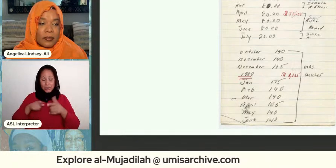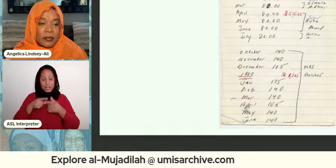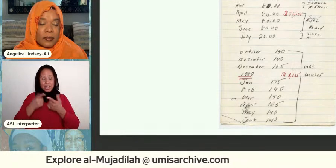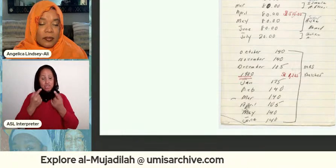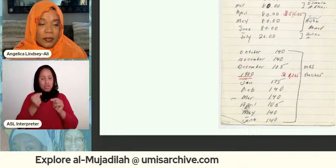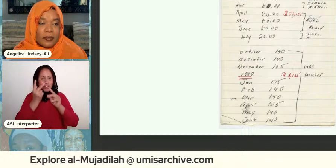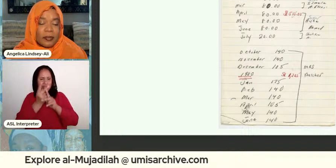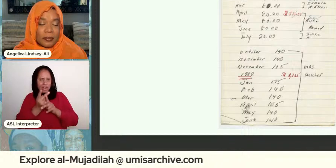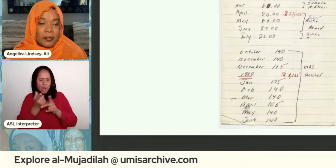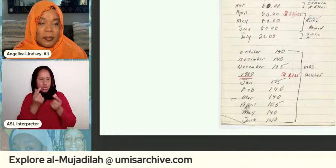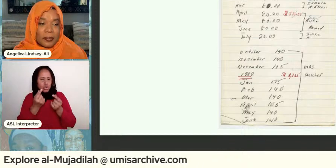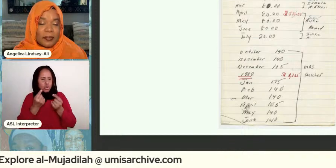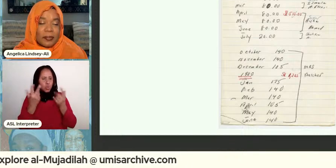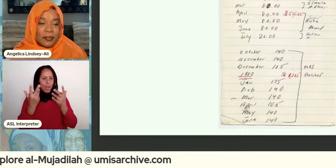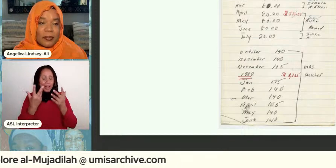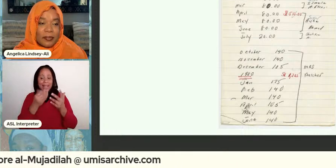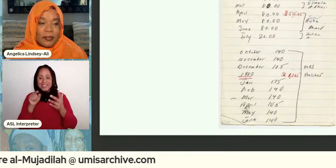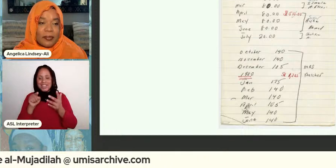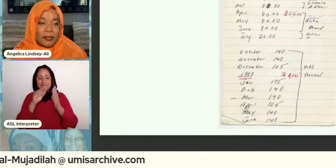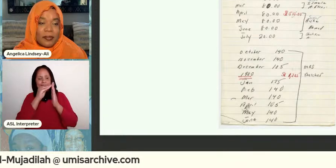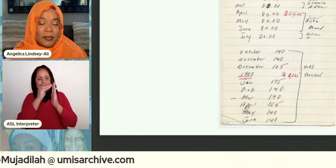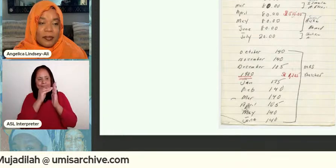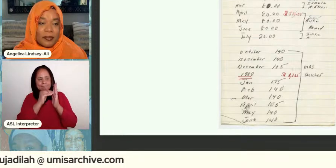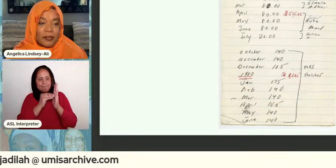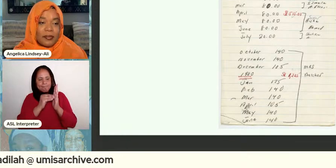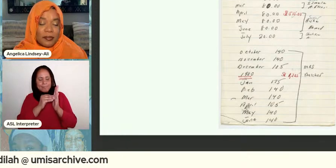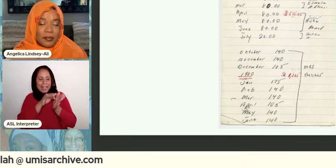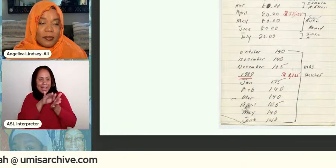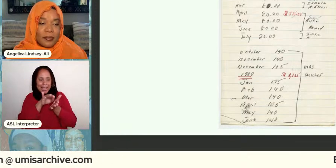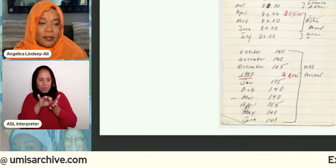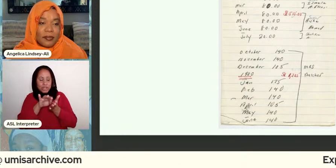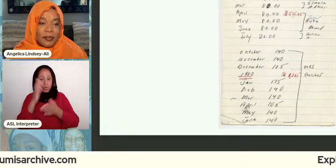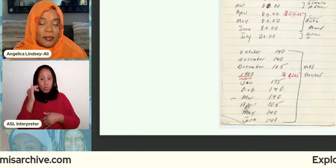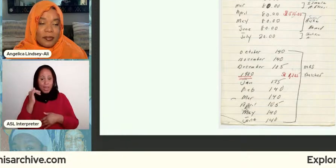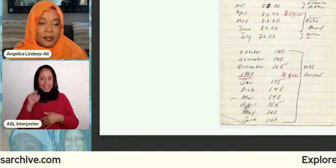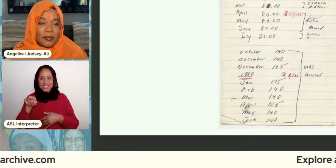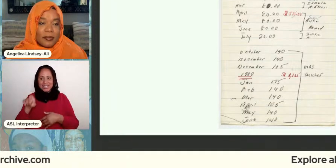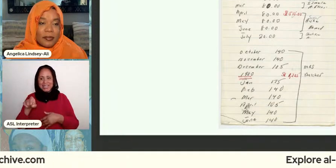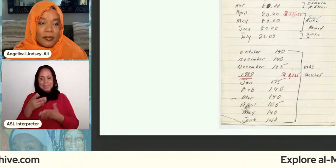and you're making this accounting because you need the support right and it's not a support